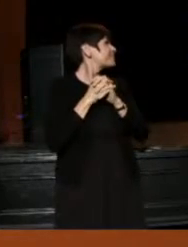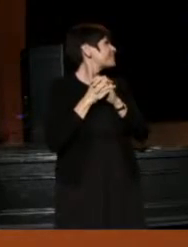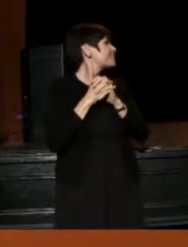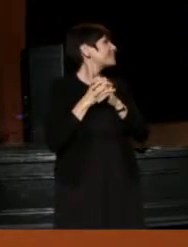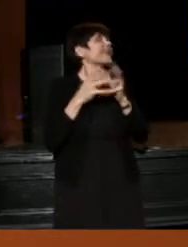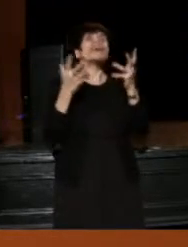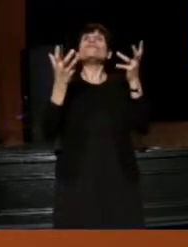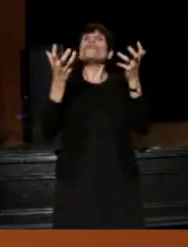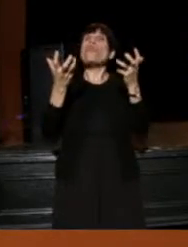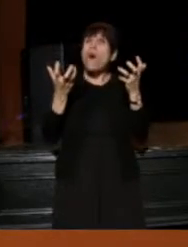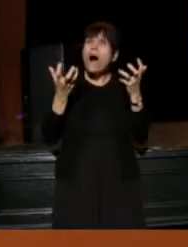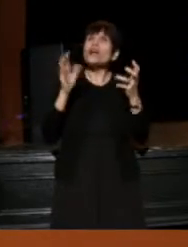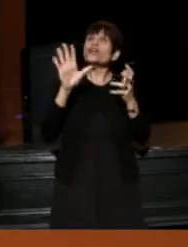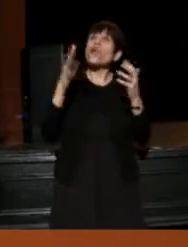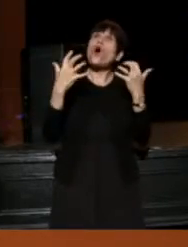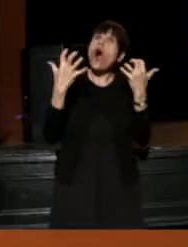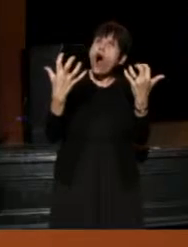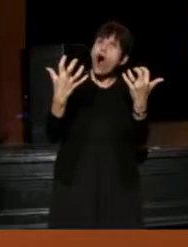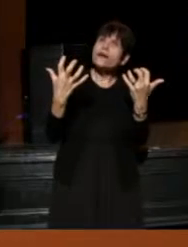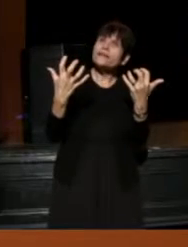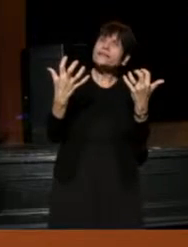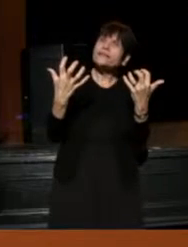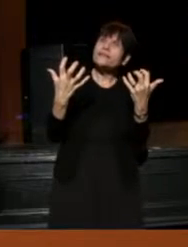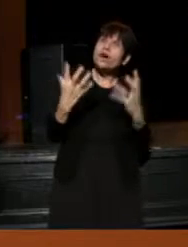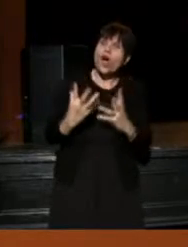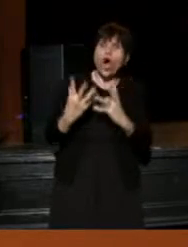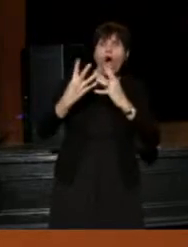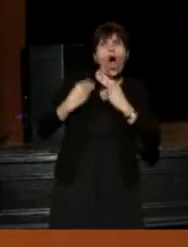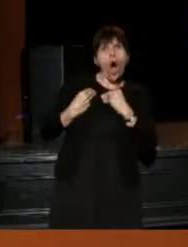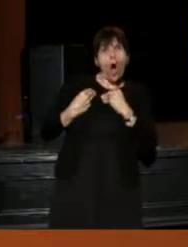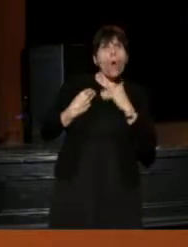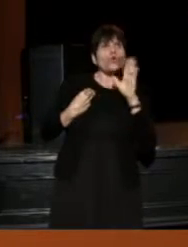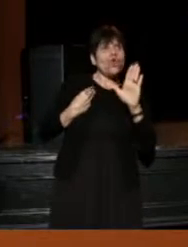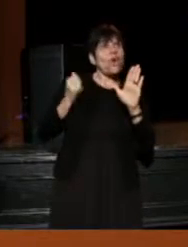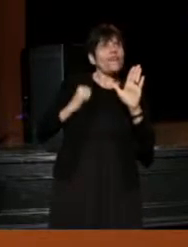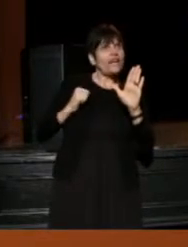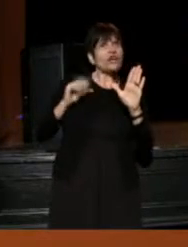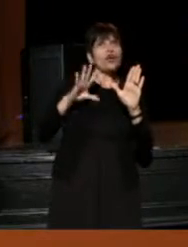If you want your audience to own your theater company,